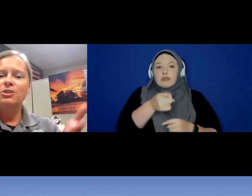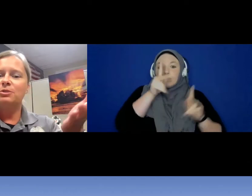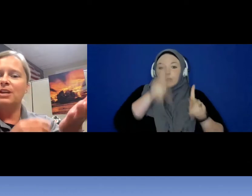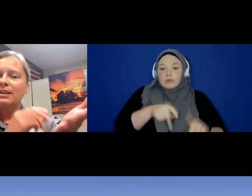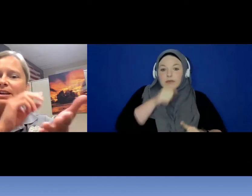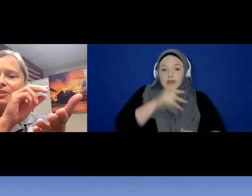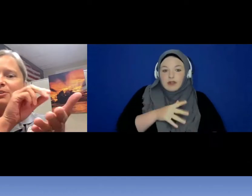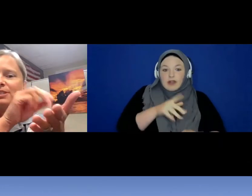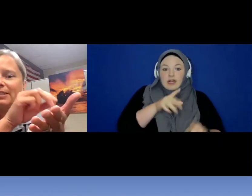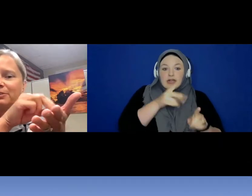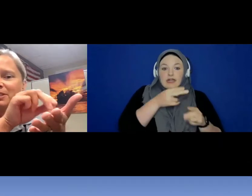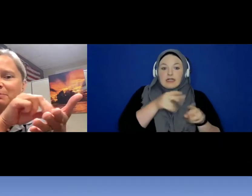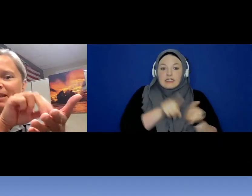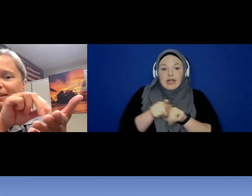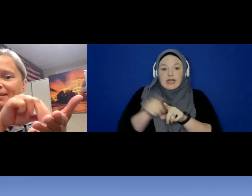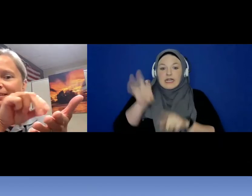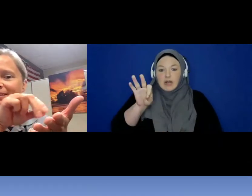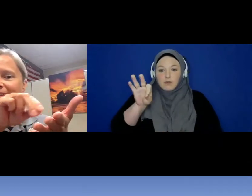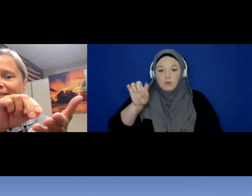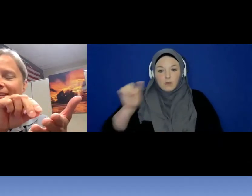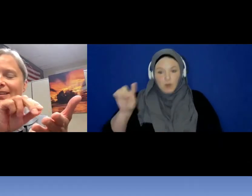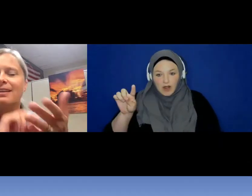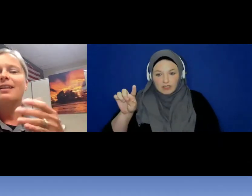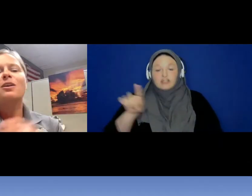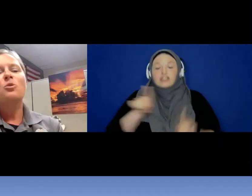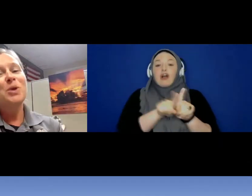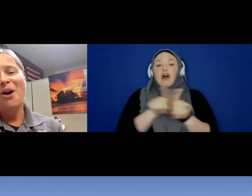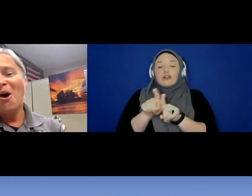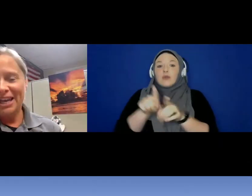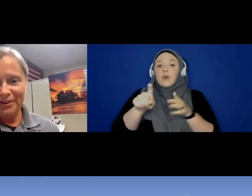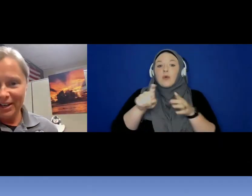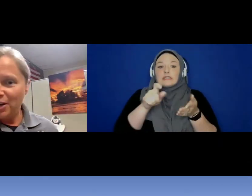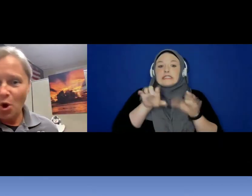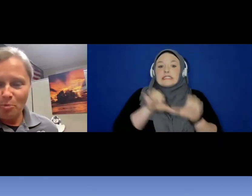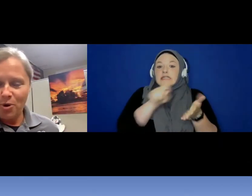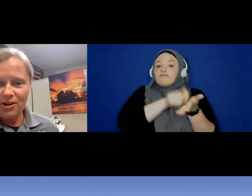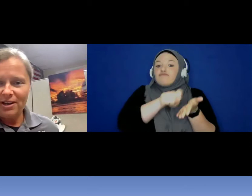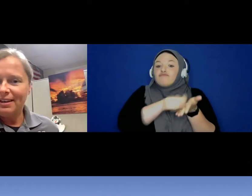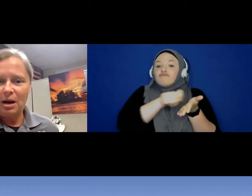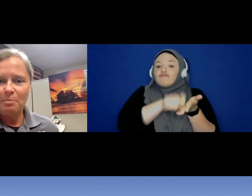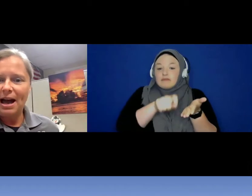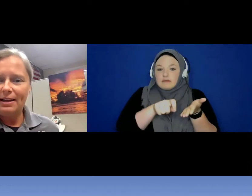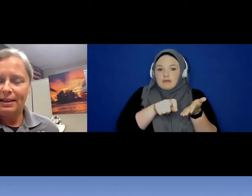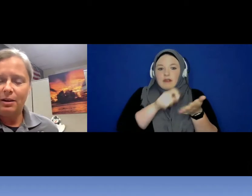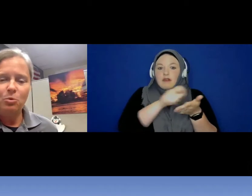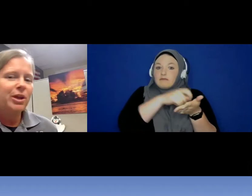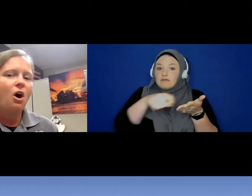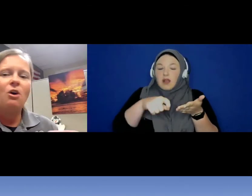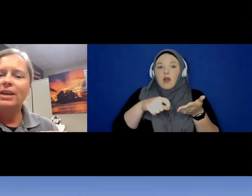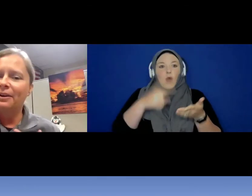also done another signal to me, we all carry a notebook in our pocket, we all carry